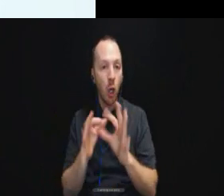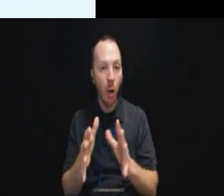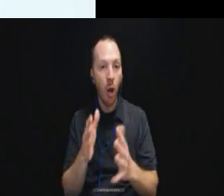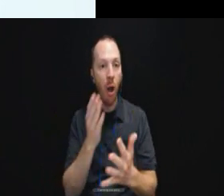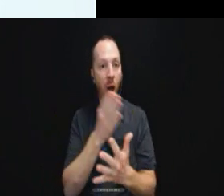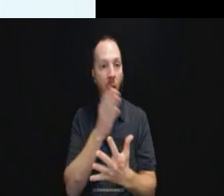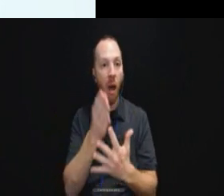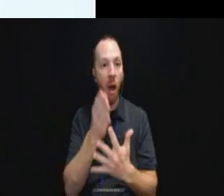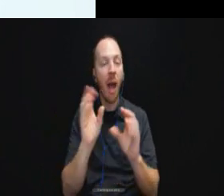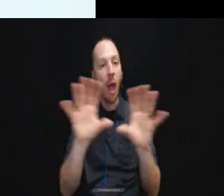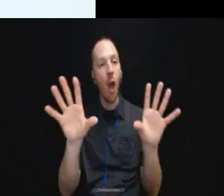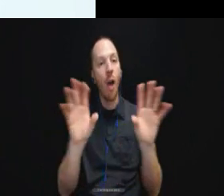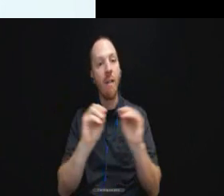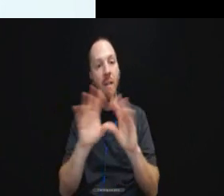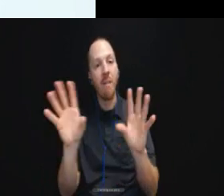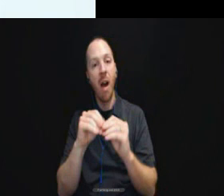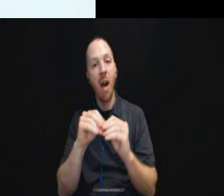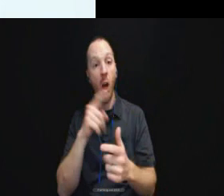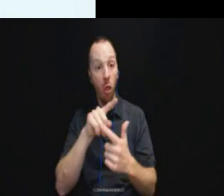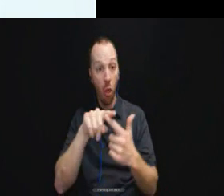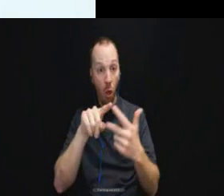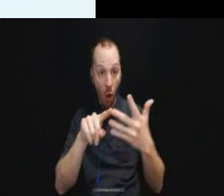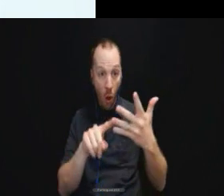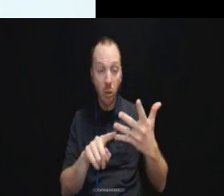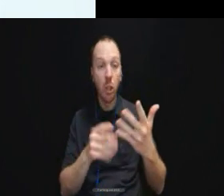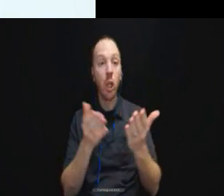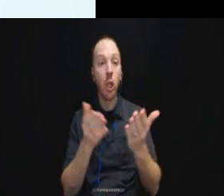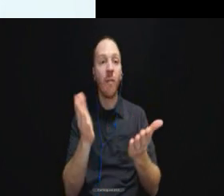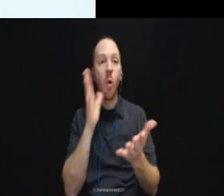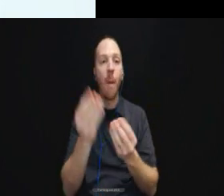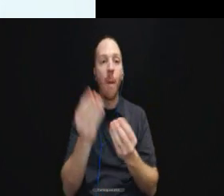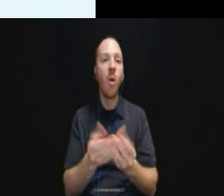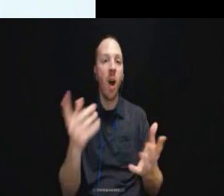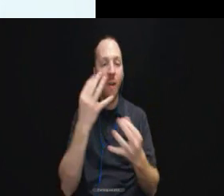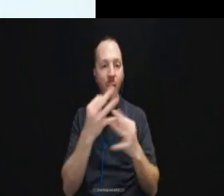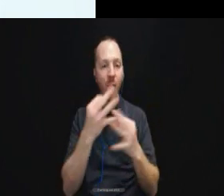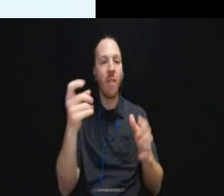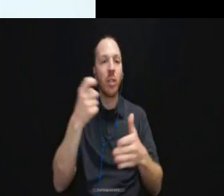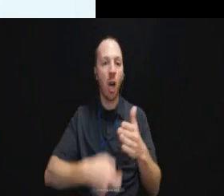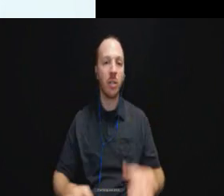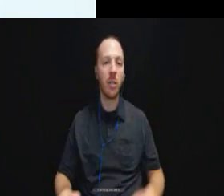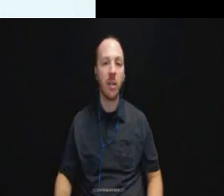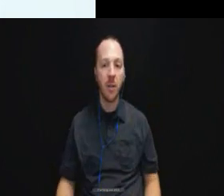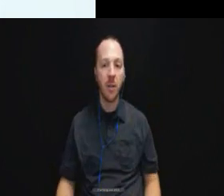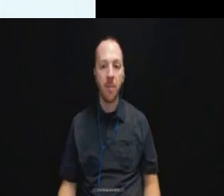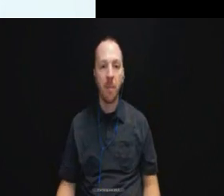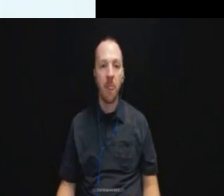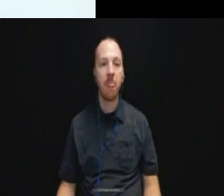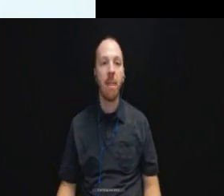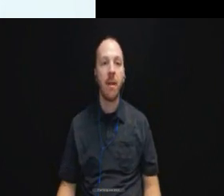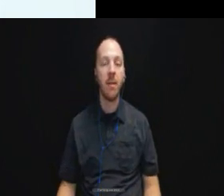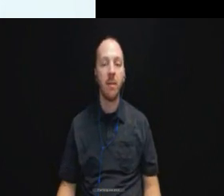And it clarifies these will be provided free of charge.